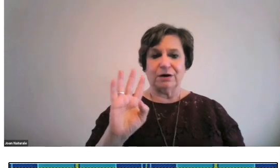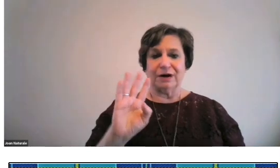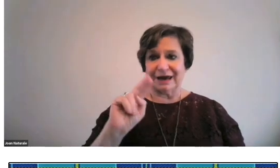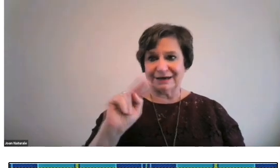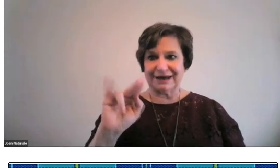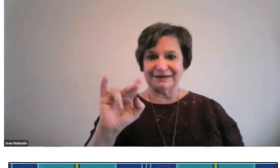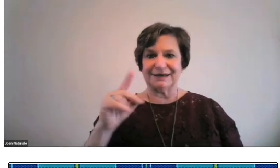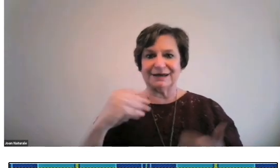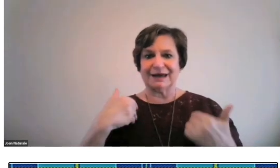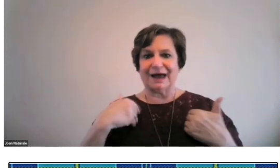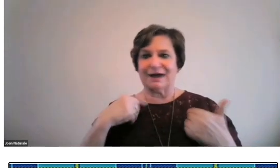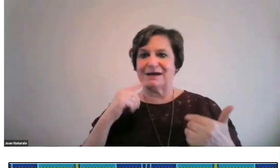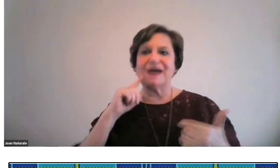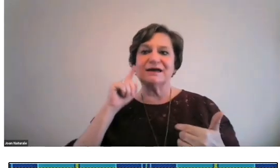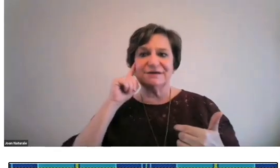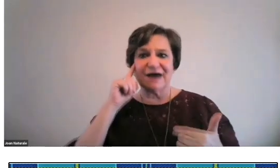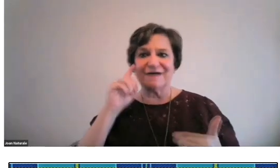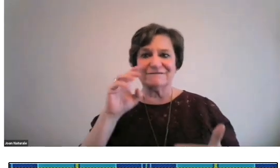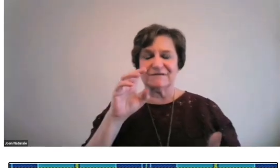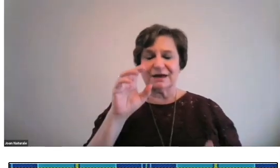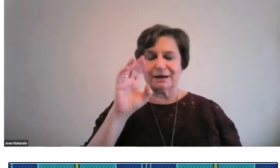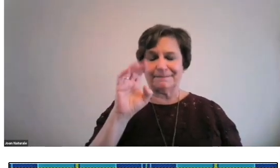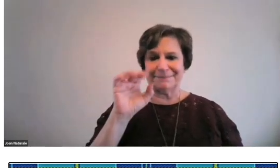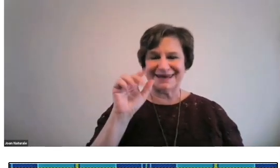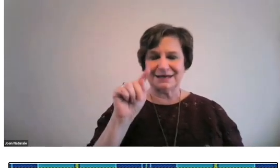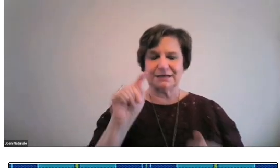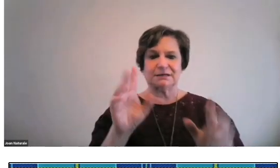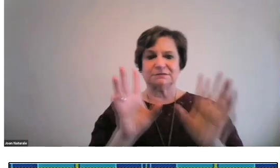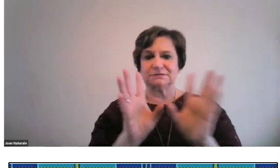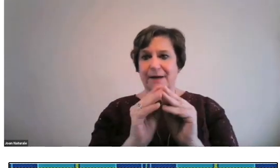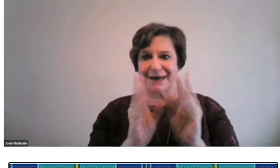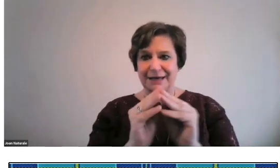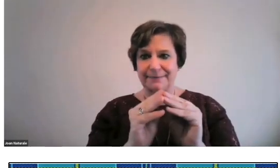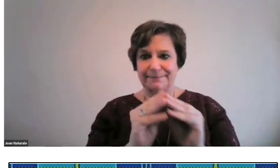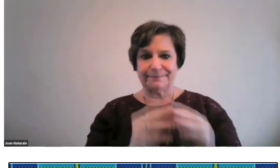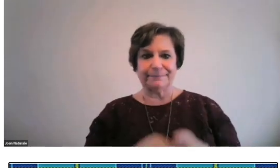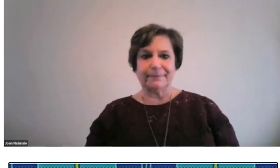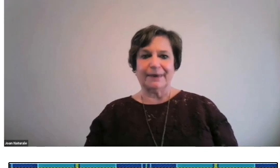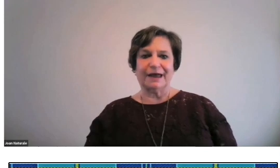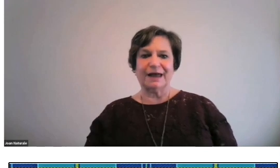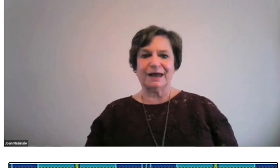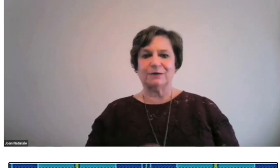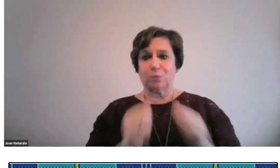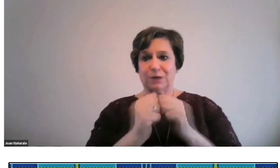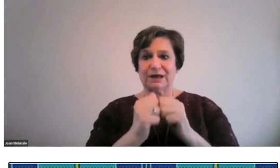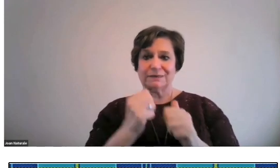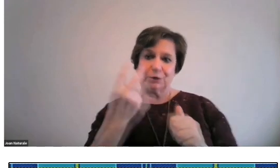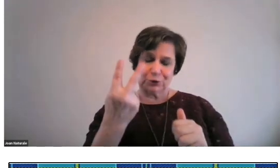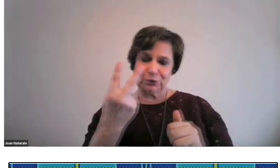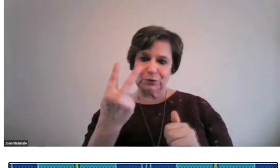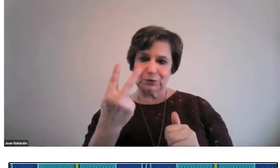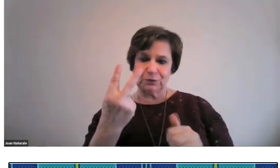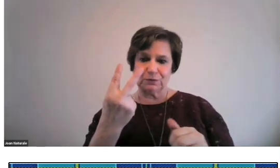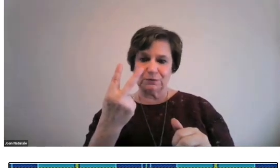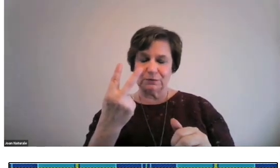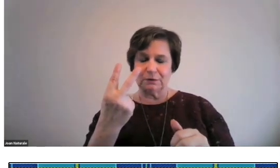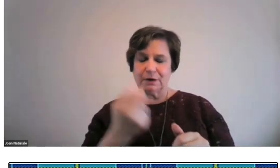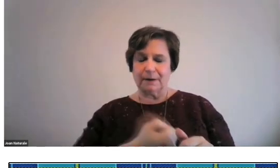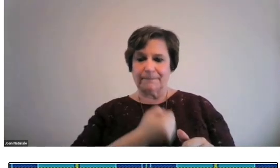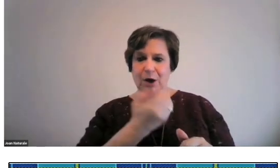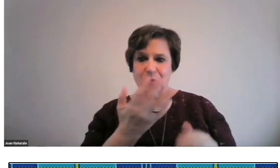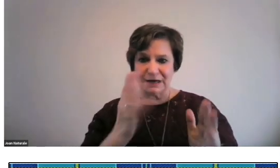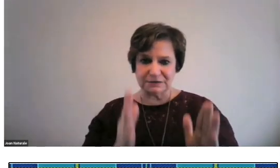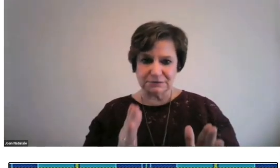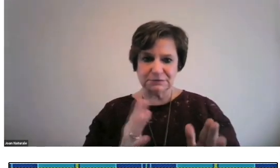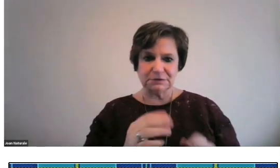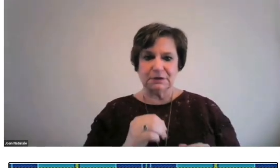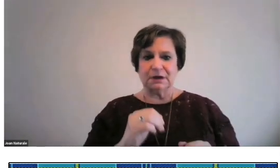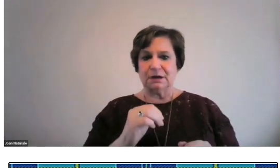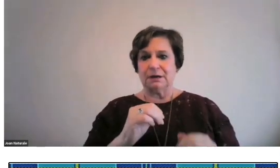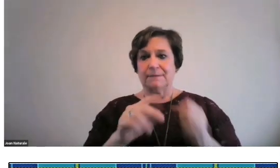In February 1984, NTID had a Deaf Beat Summit with two poets.